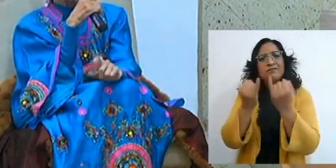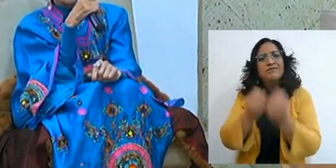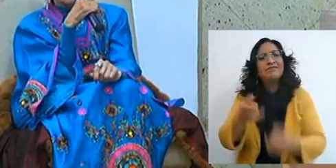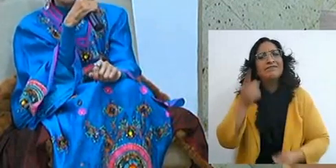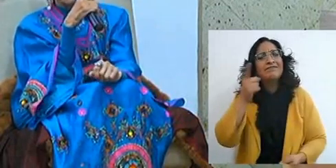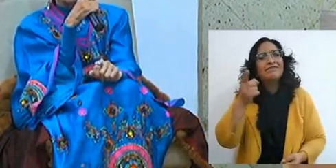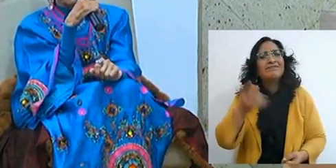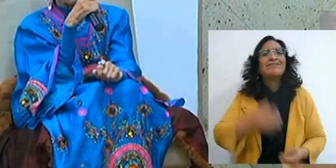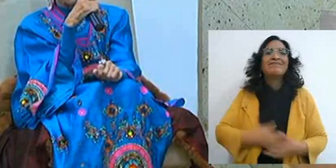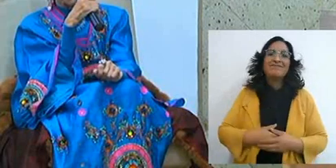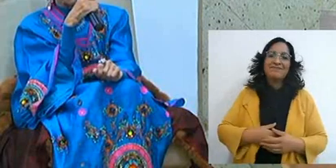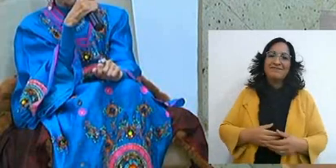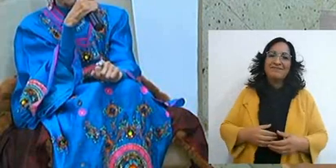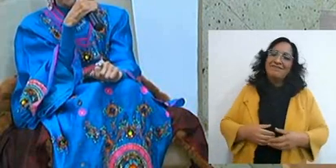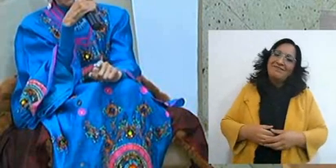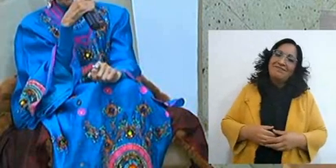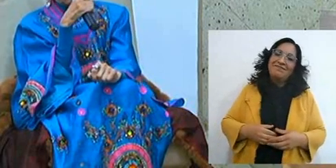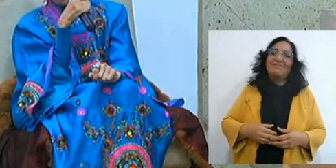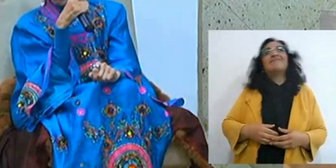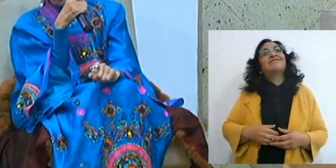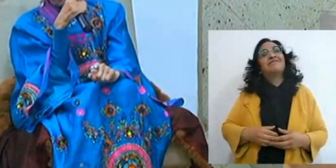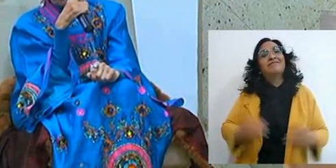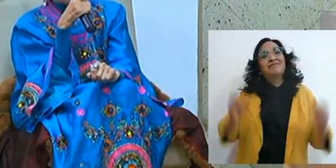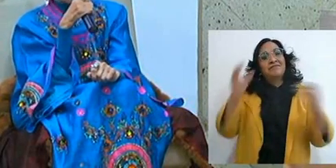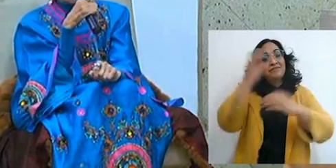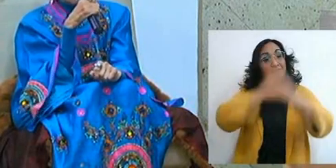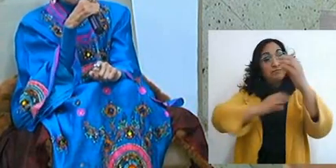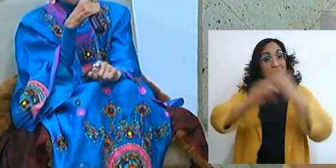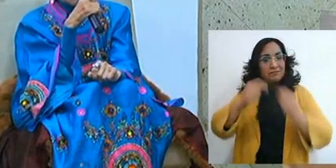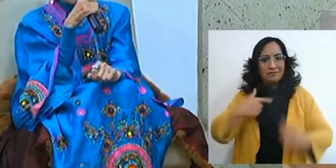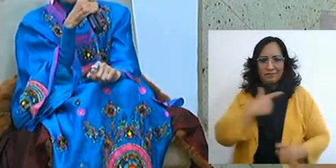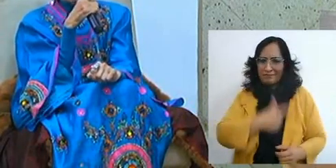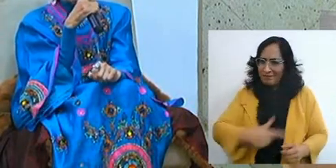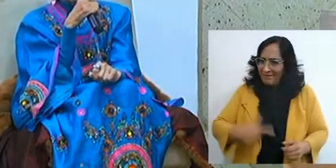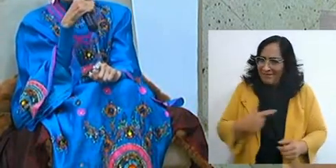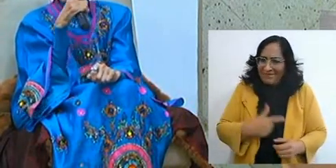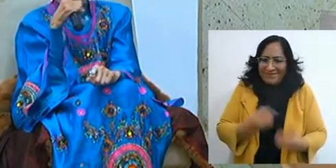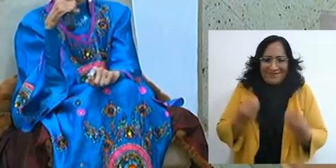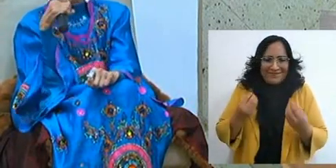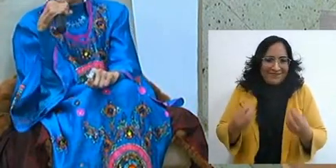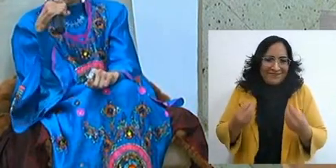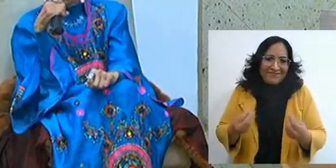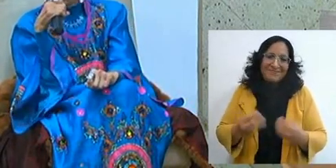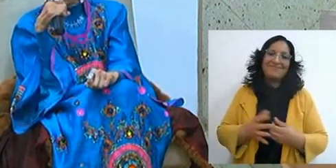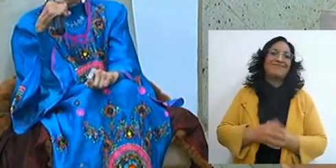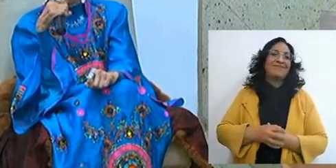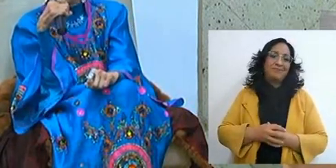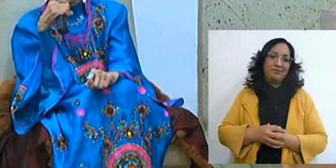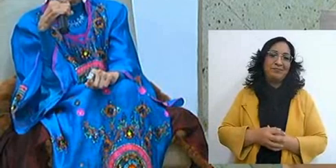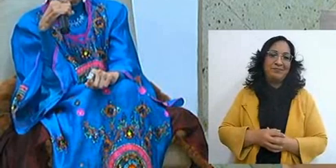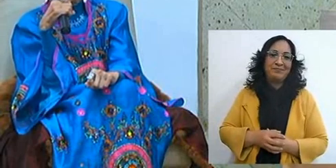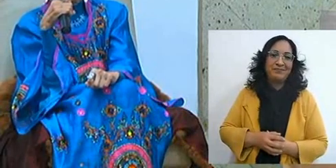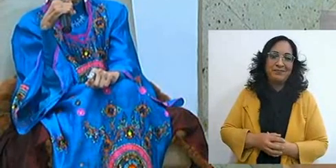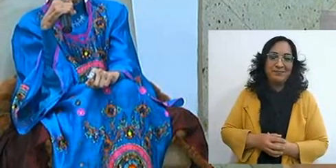There is a song that I like very much and it is not the one of adoration, it is the one that the righteous will run to,